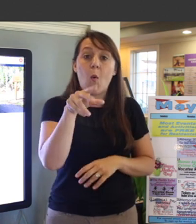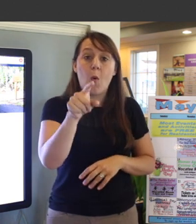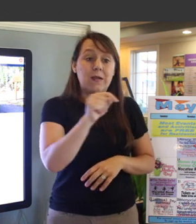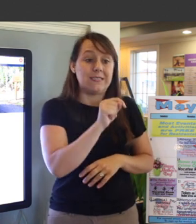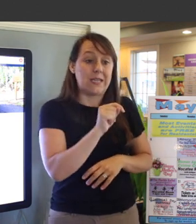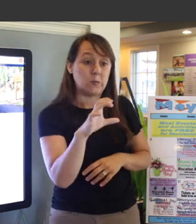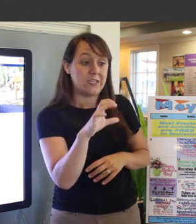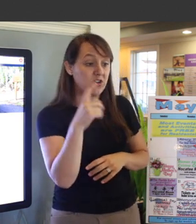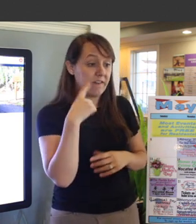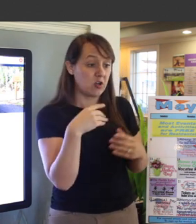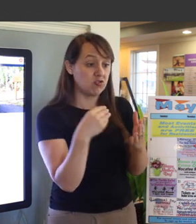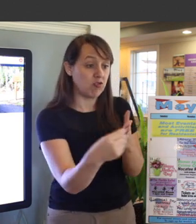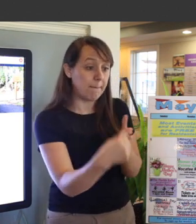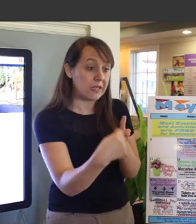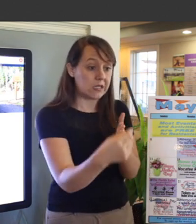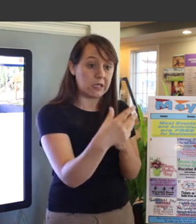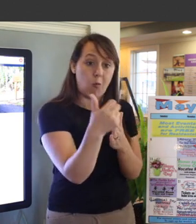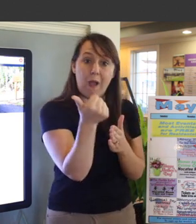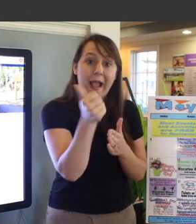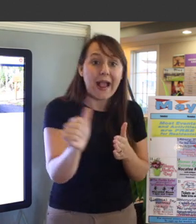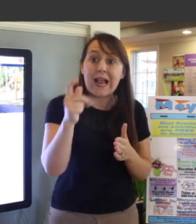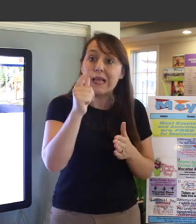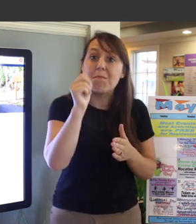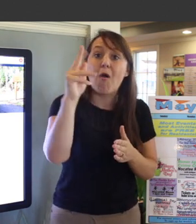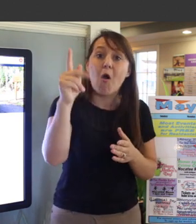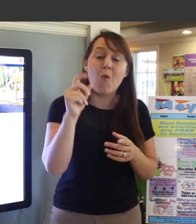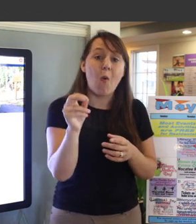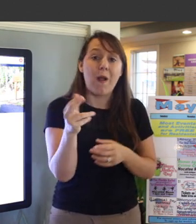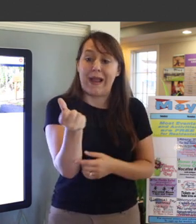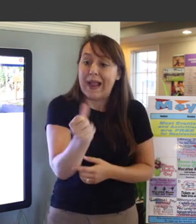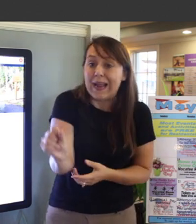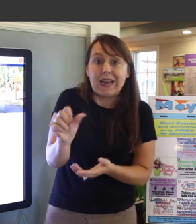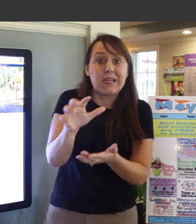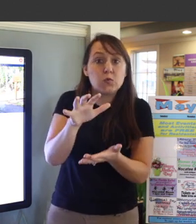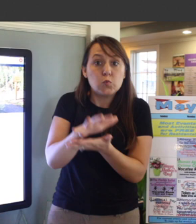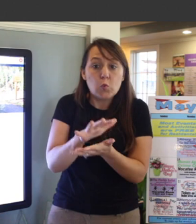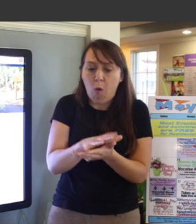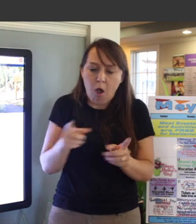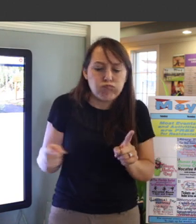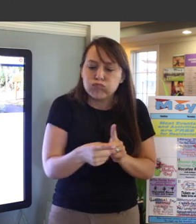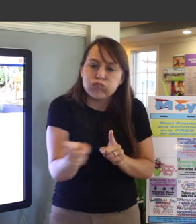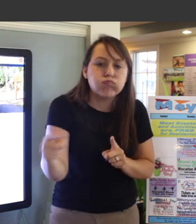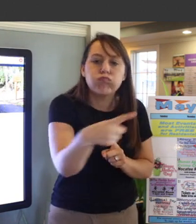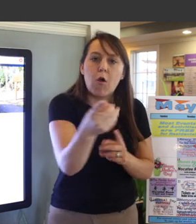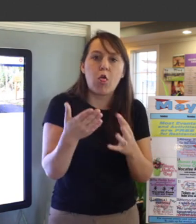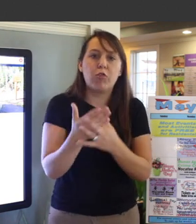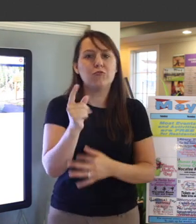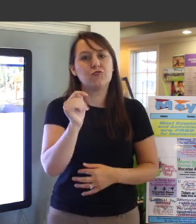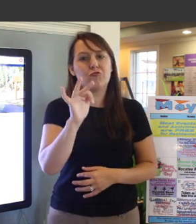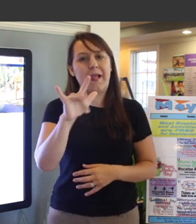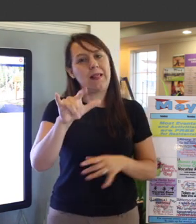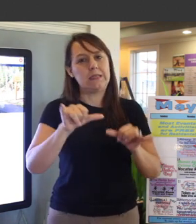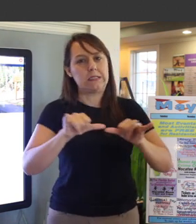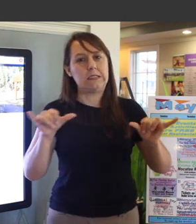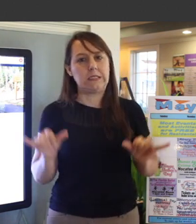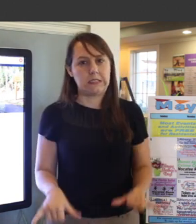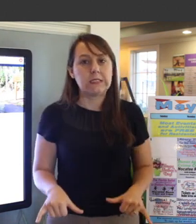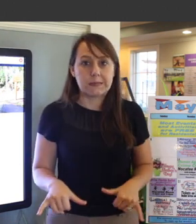You can get to any of the parks and any of the K-8 schools via this trail system